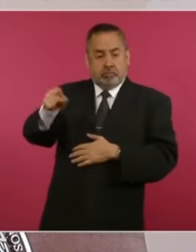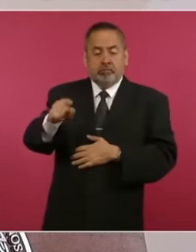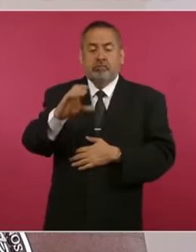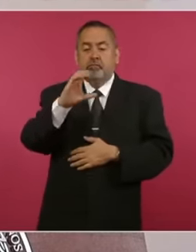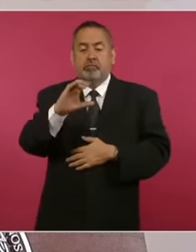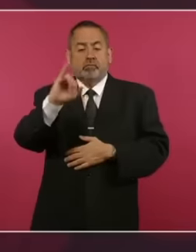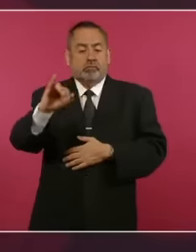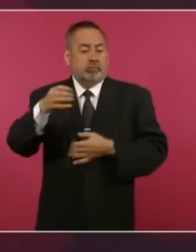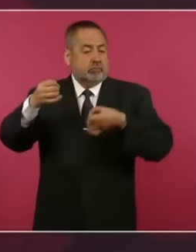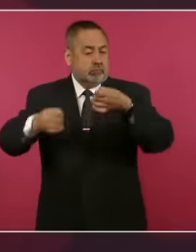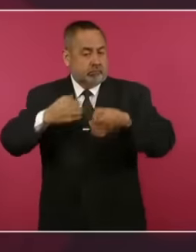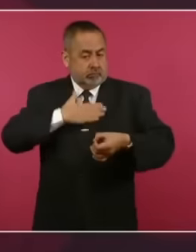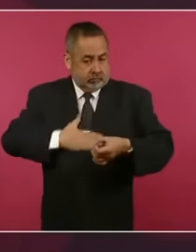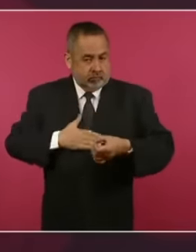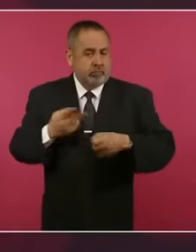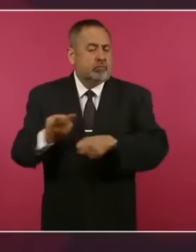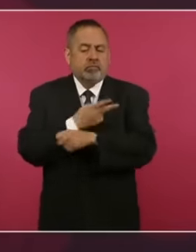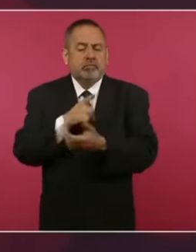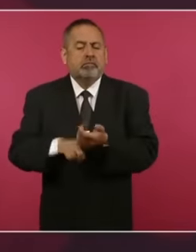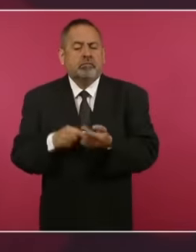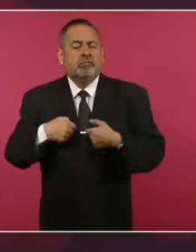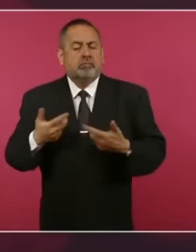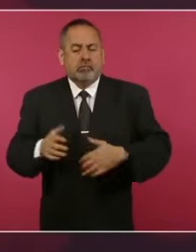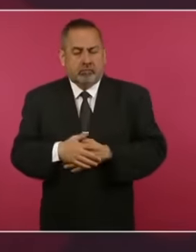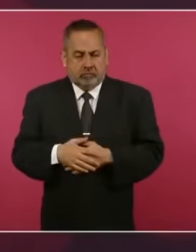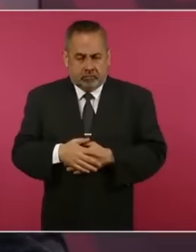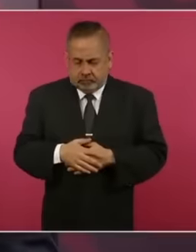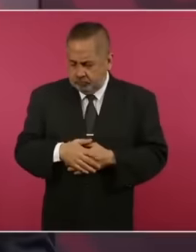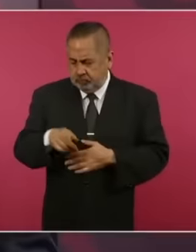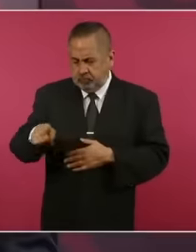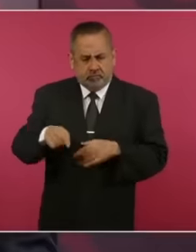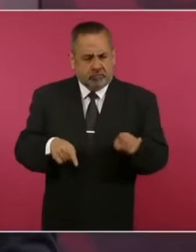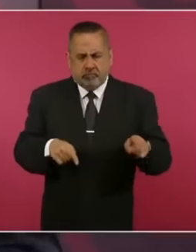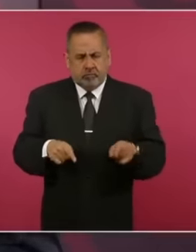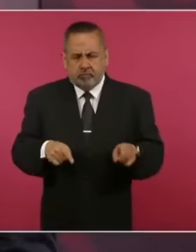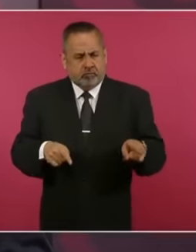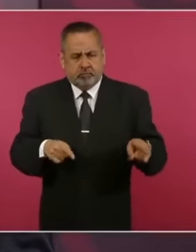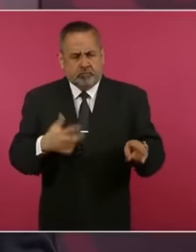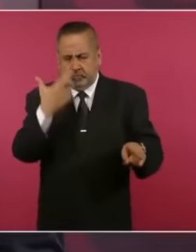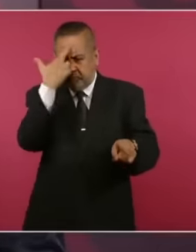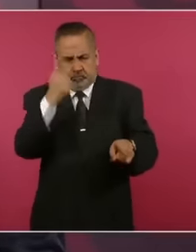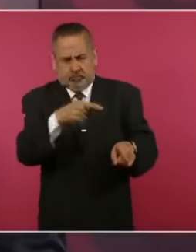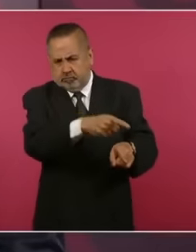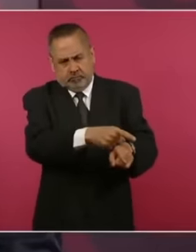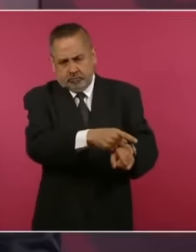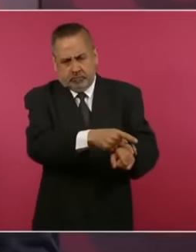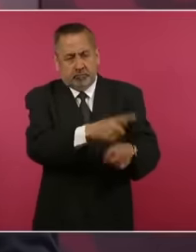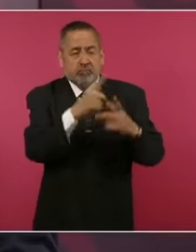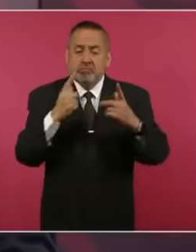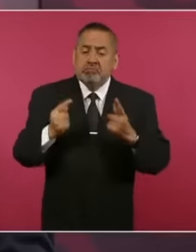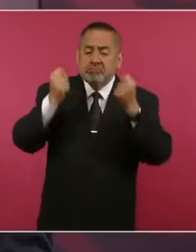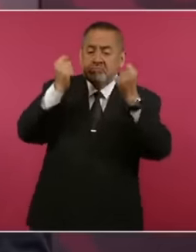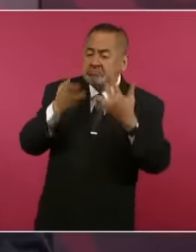to establish that without a doubt and without any justification the violation of the Biena convention